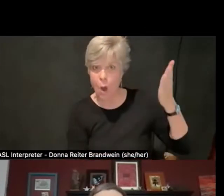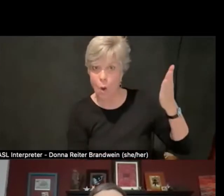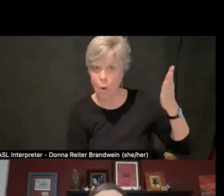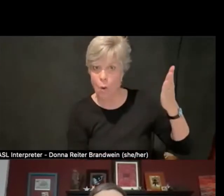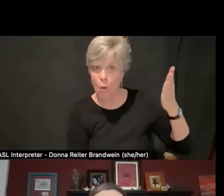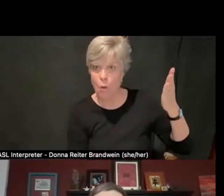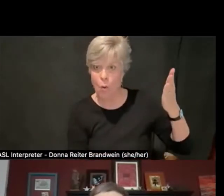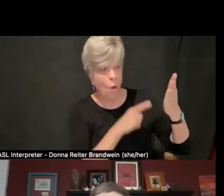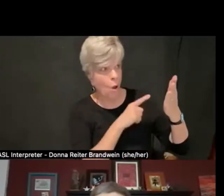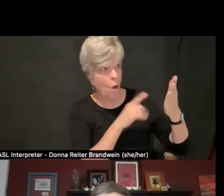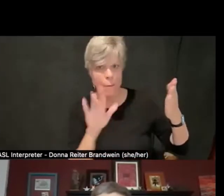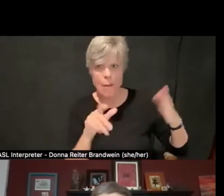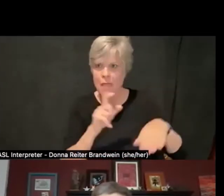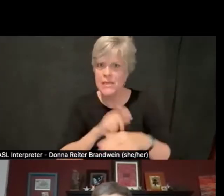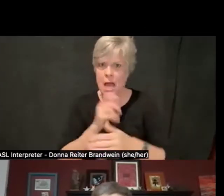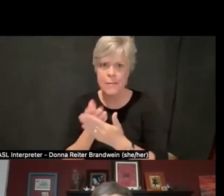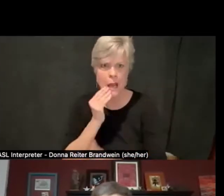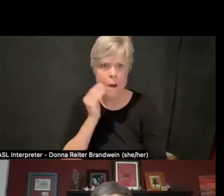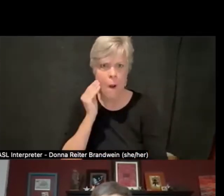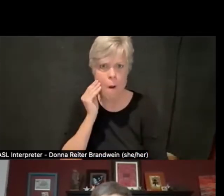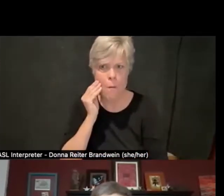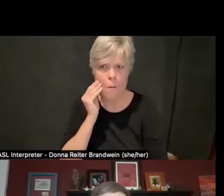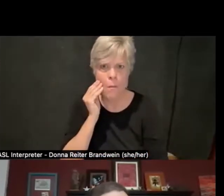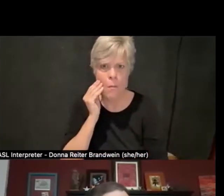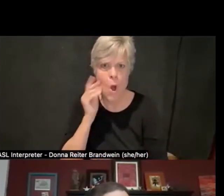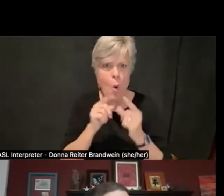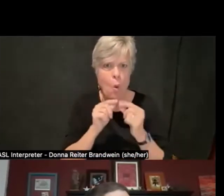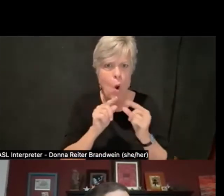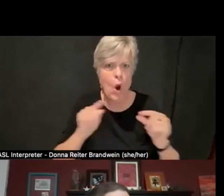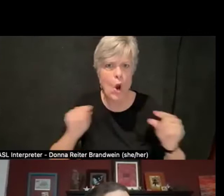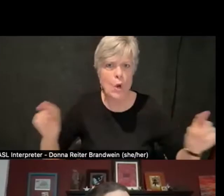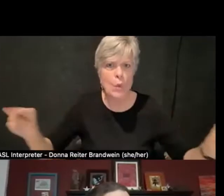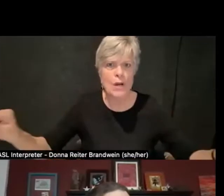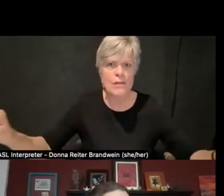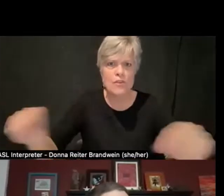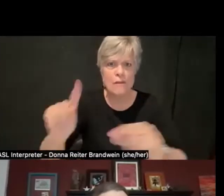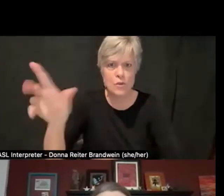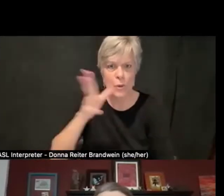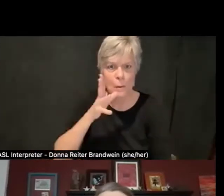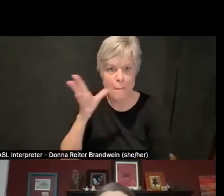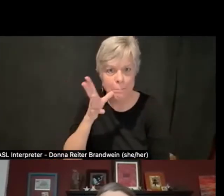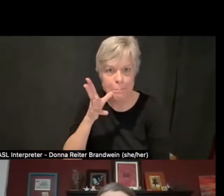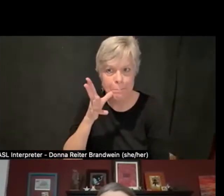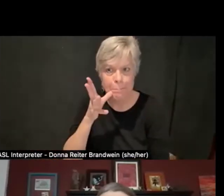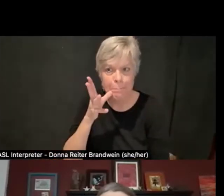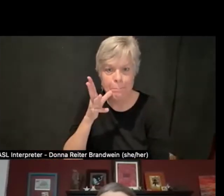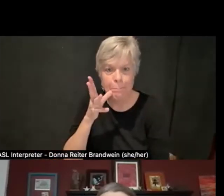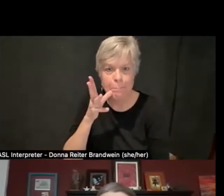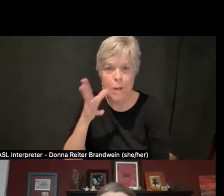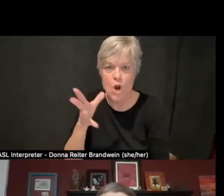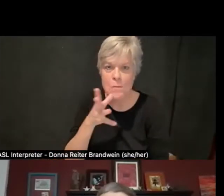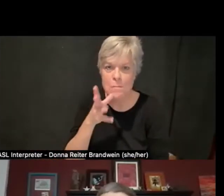that by the time they got home, word would've traveled to her mom and her mom would've, you know,